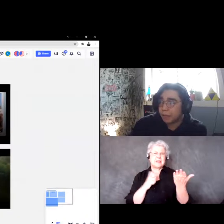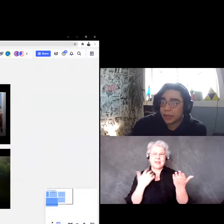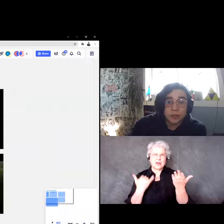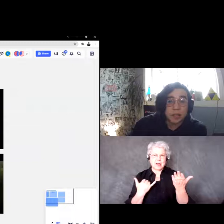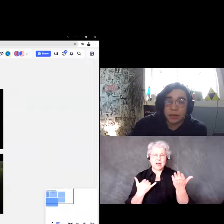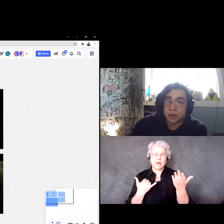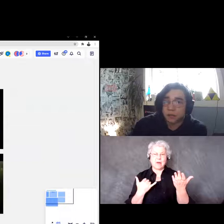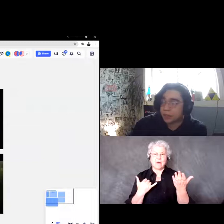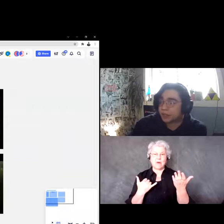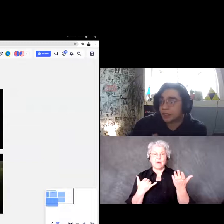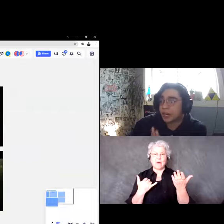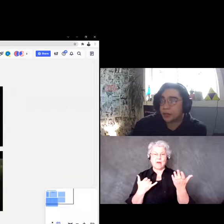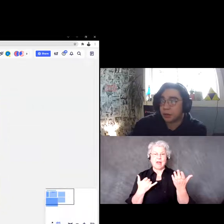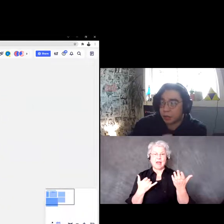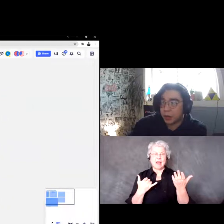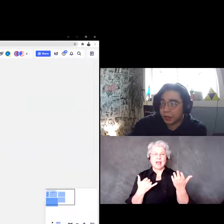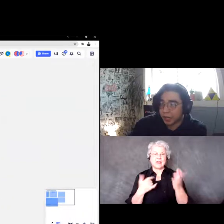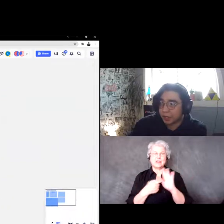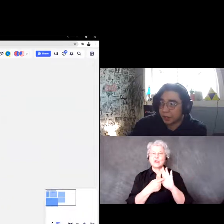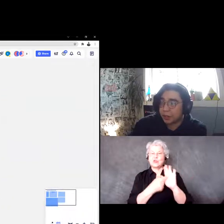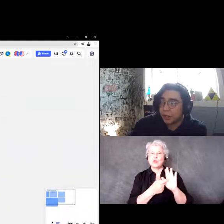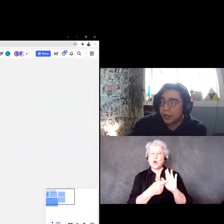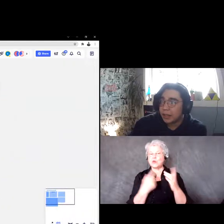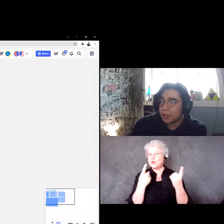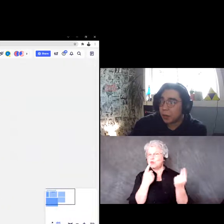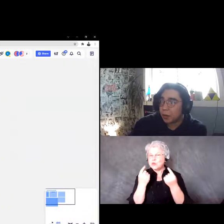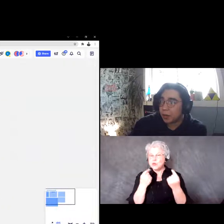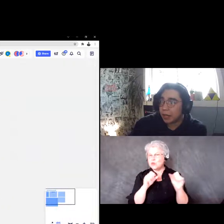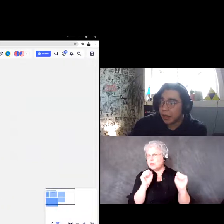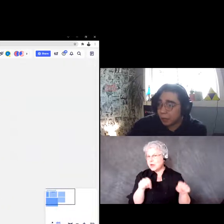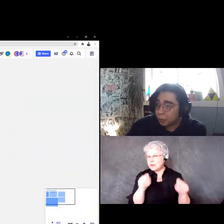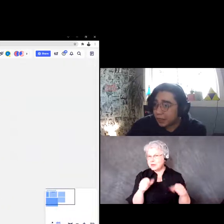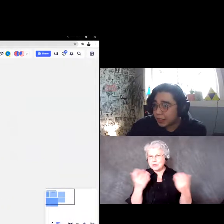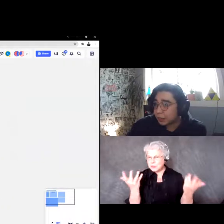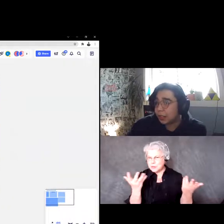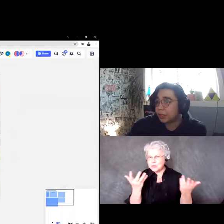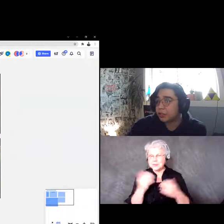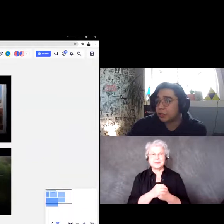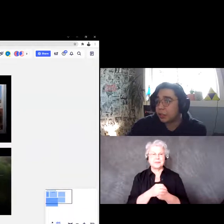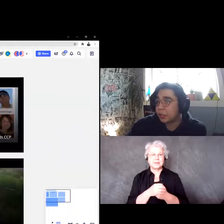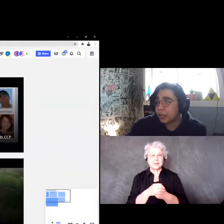it’s just kind of showing you what you can do. So, with this one, I’ll actually show us